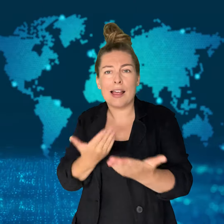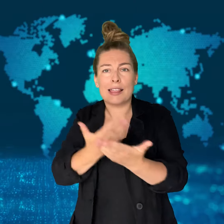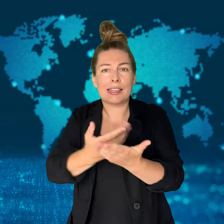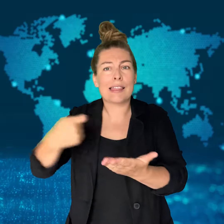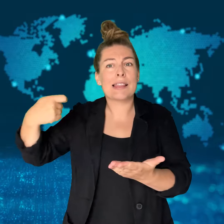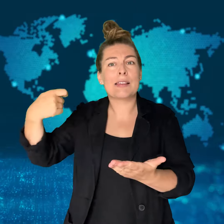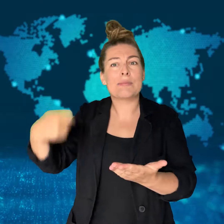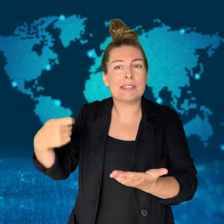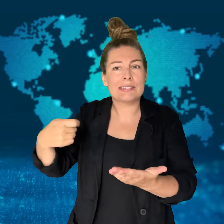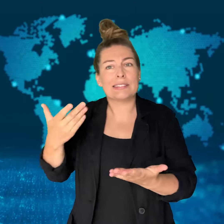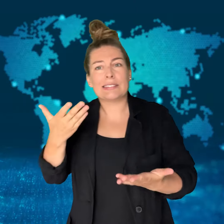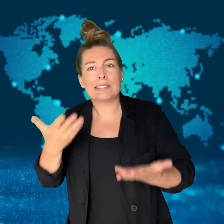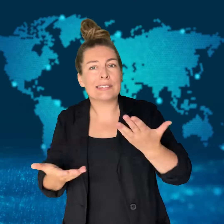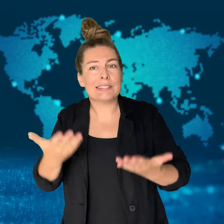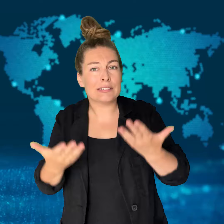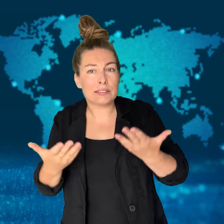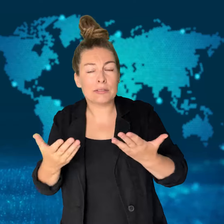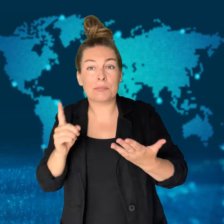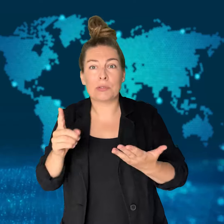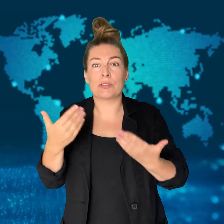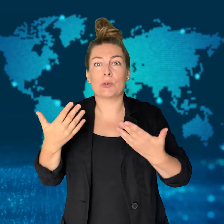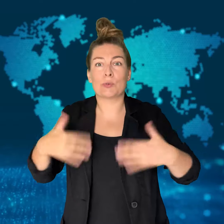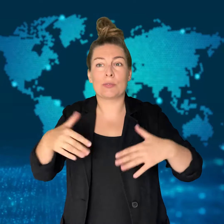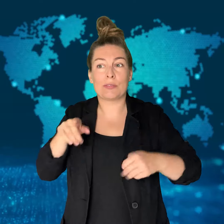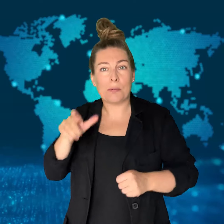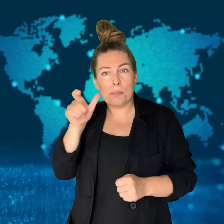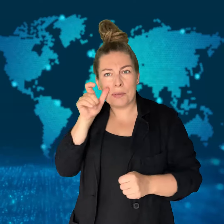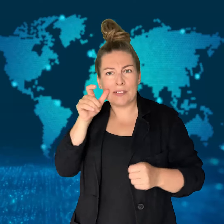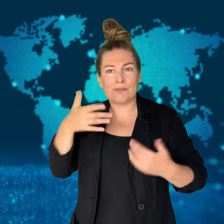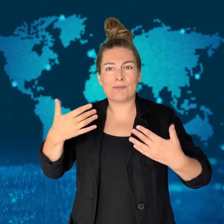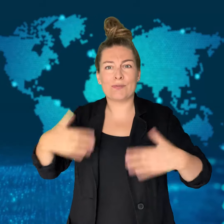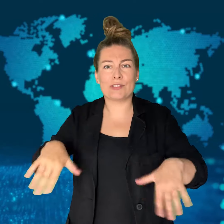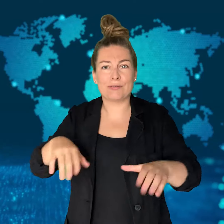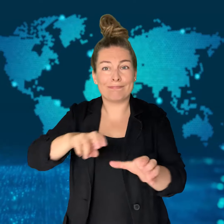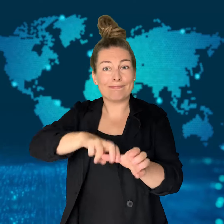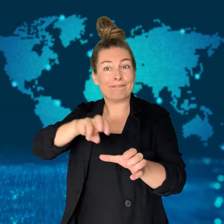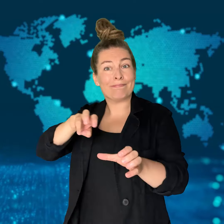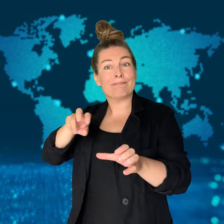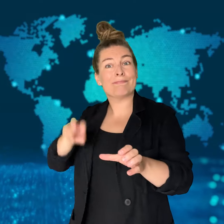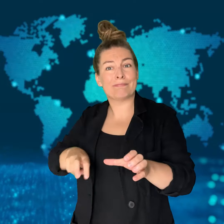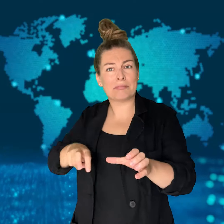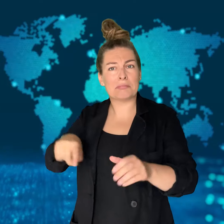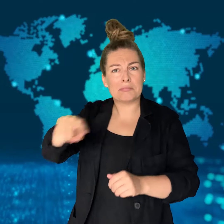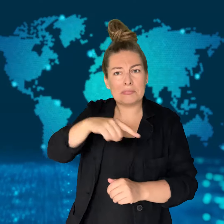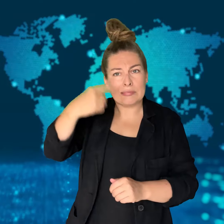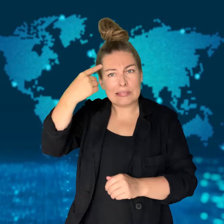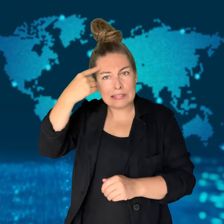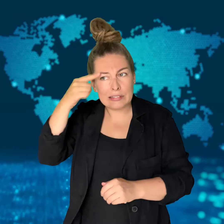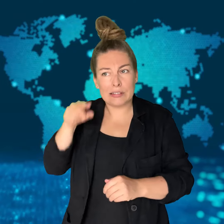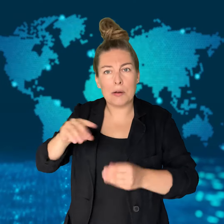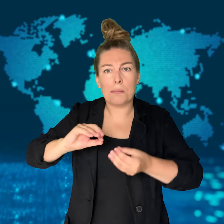have COVID-19, but a senior White House official said